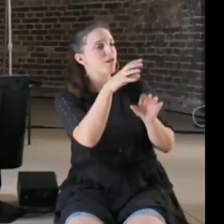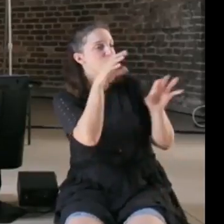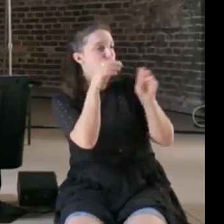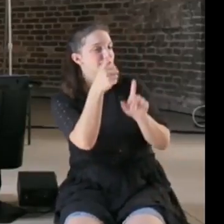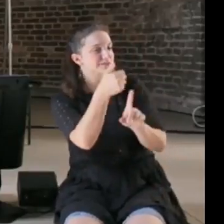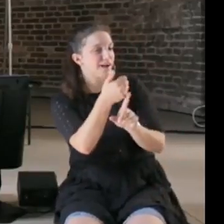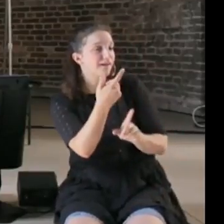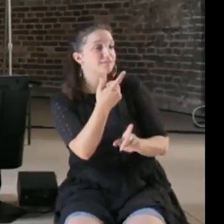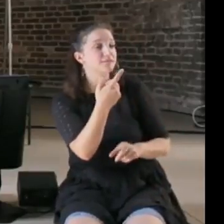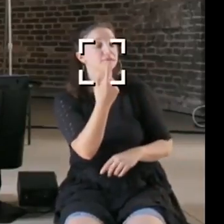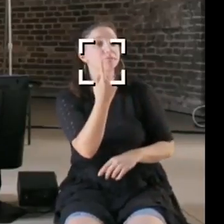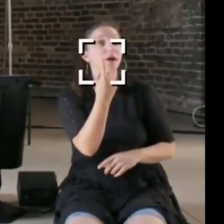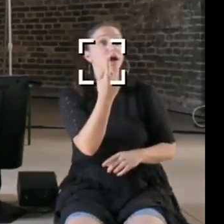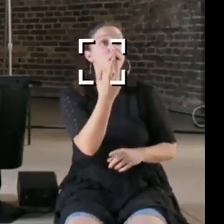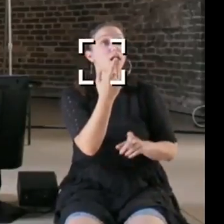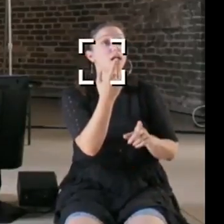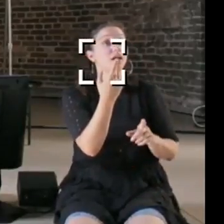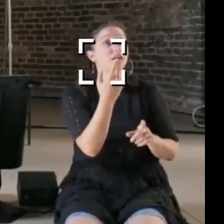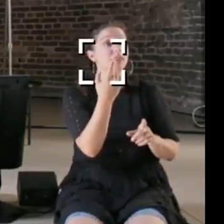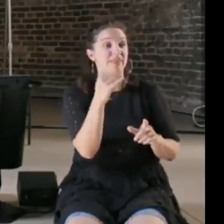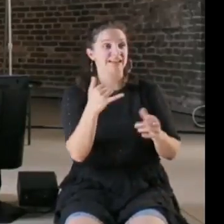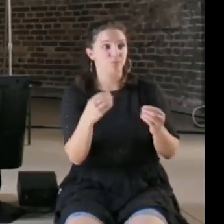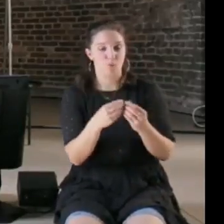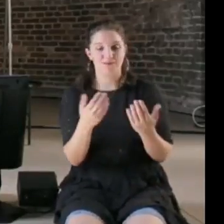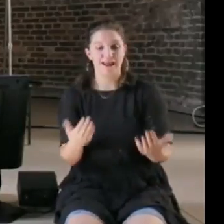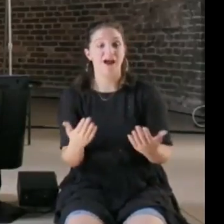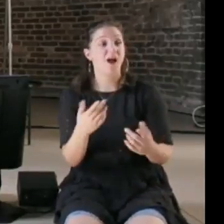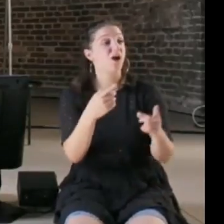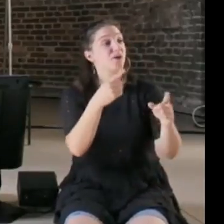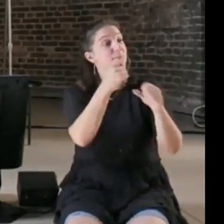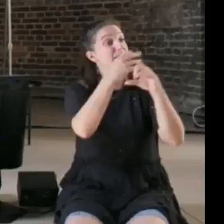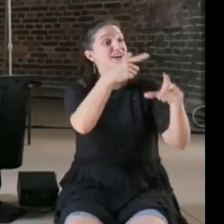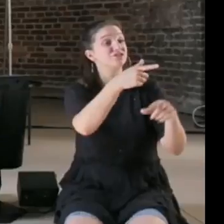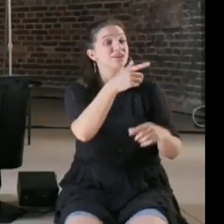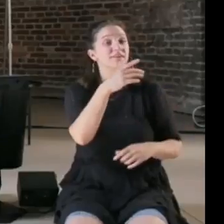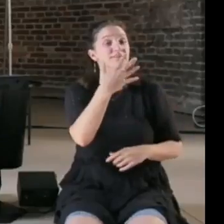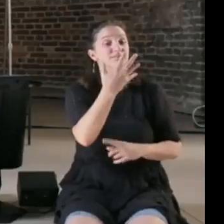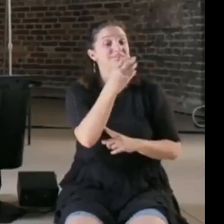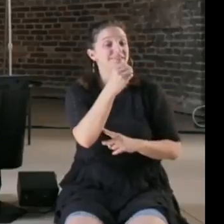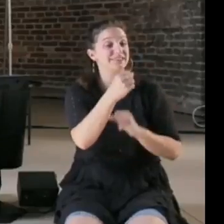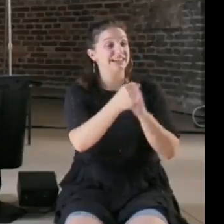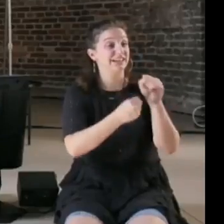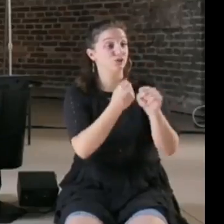50 years ago you would probably have to study 10 times that long to get to the same level